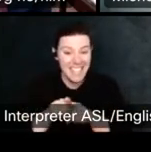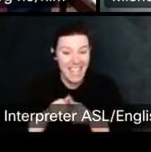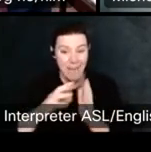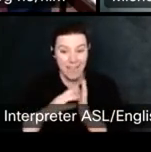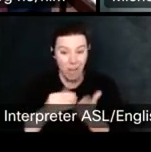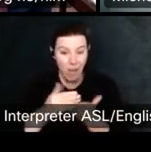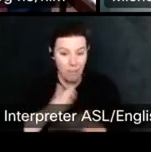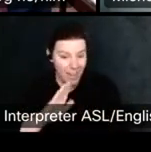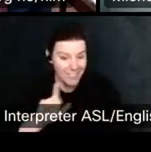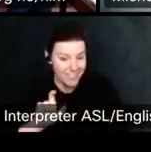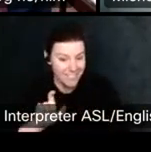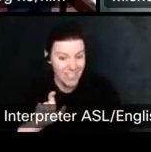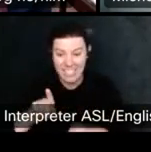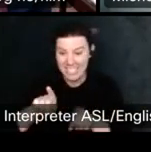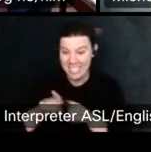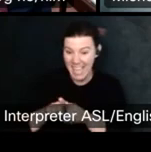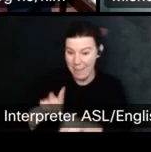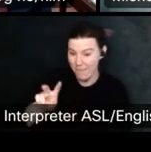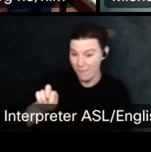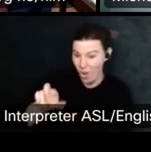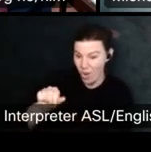Um, and I don't know who wants to.